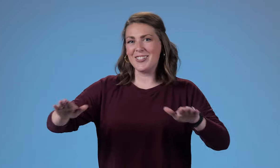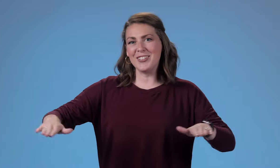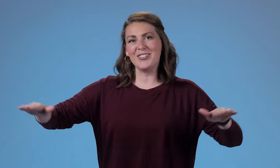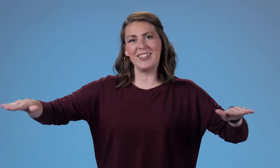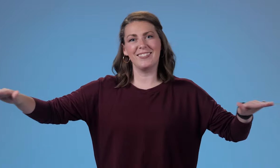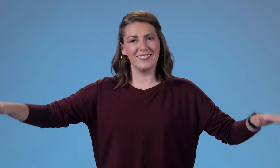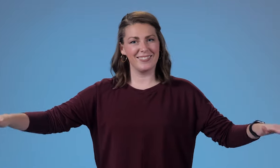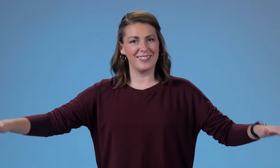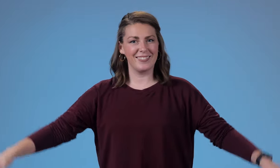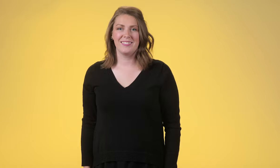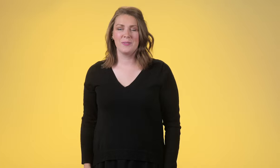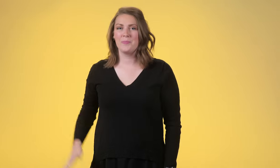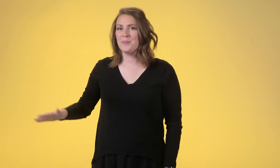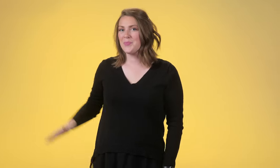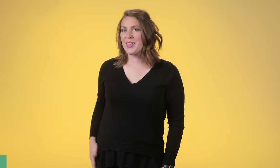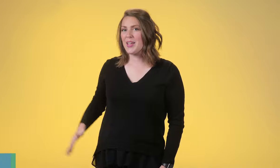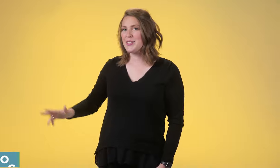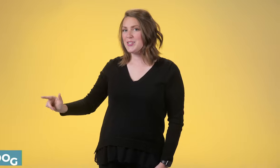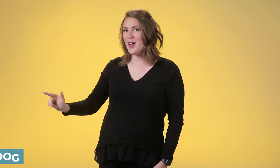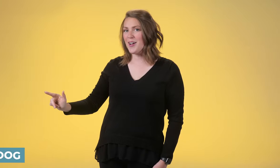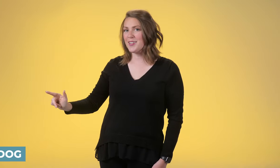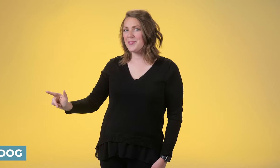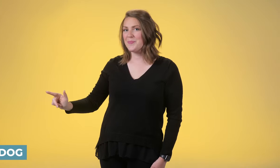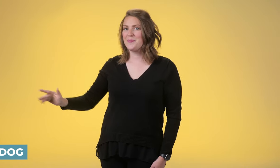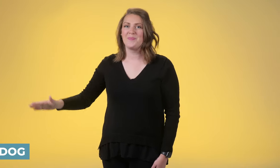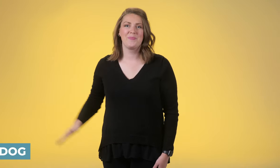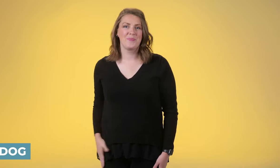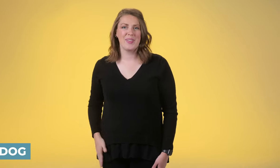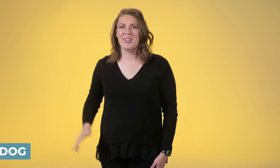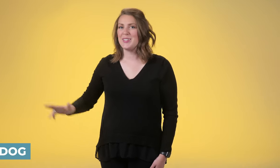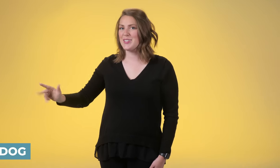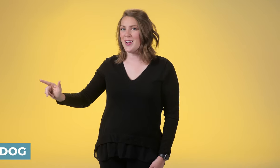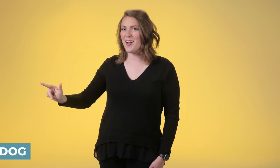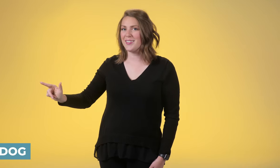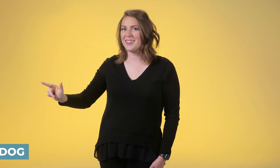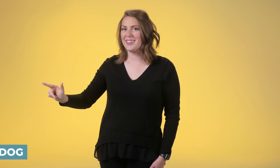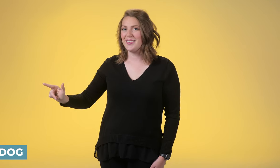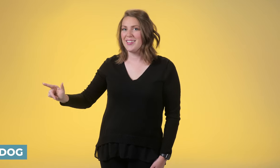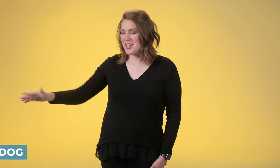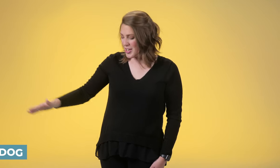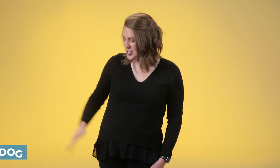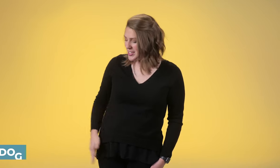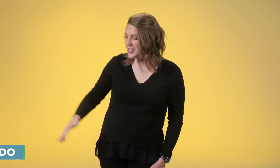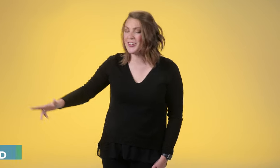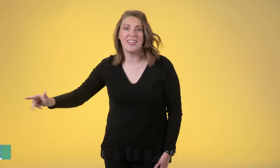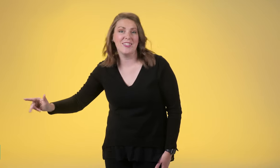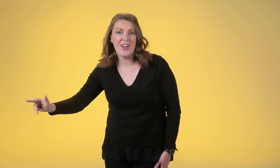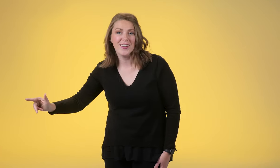Children Dog Dog It's just like you're getting a dog.